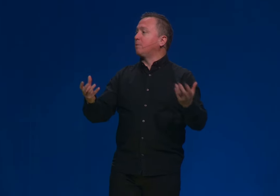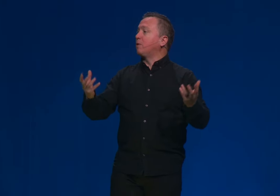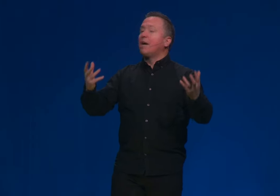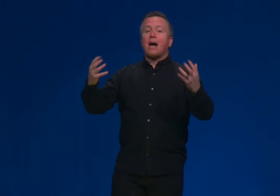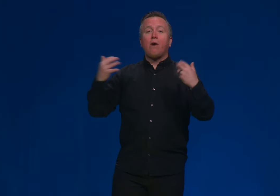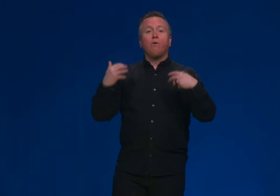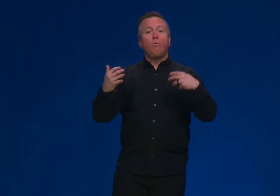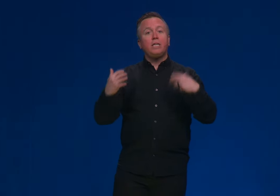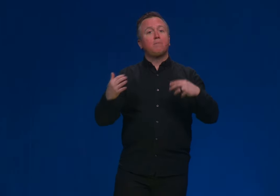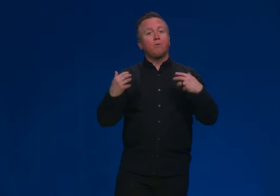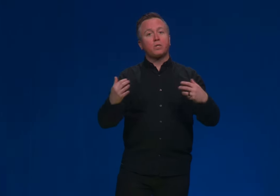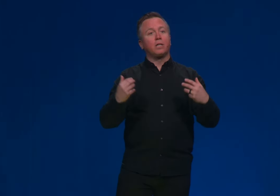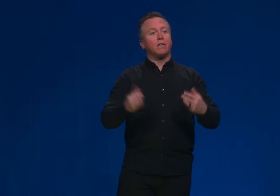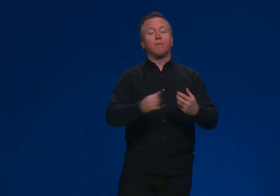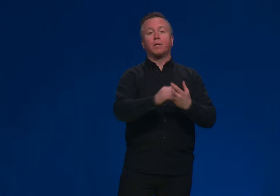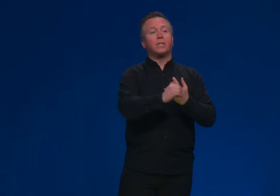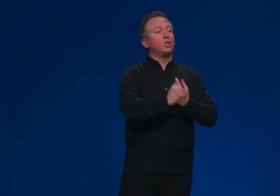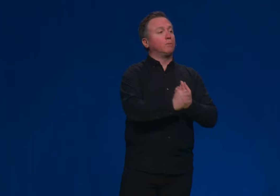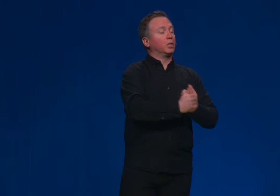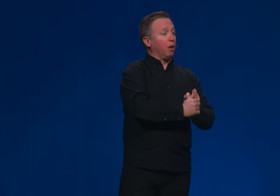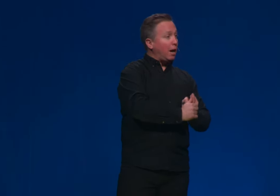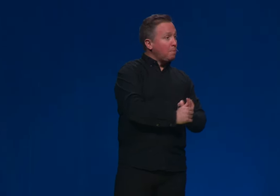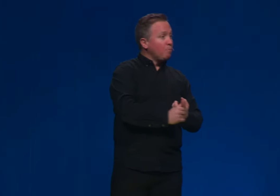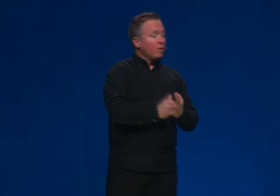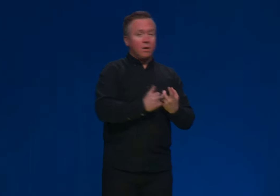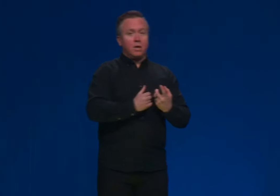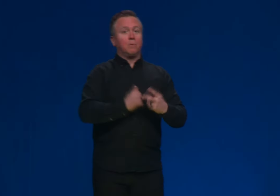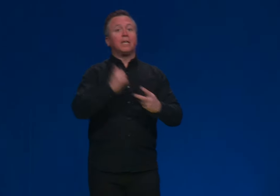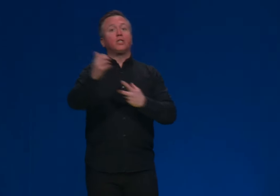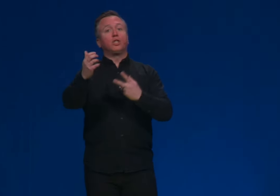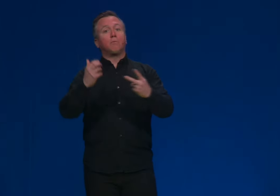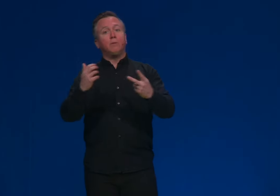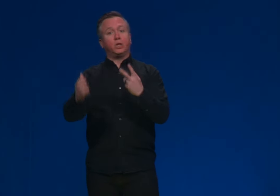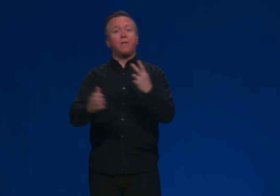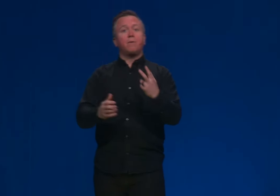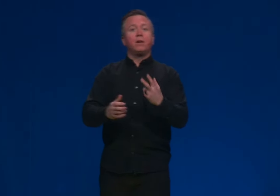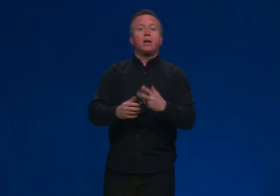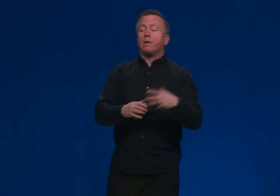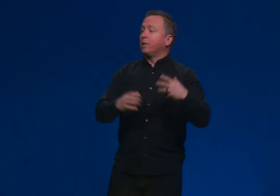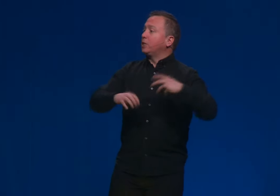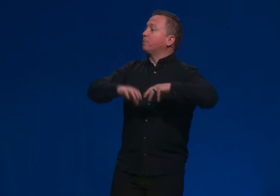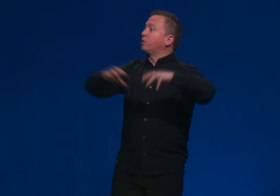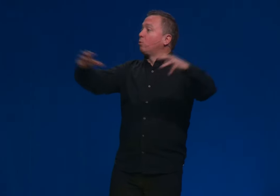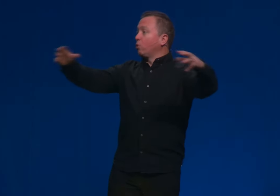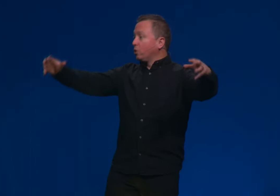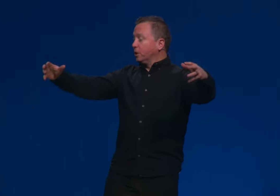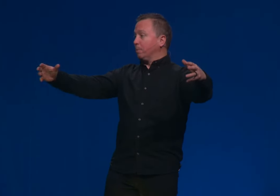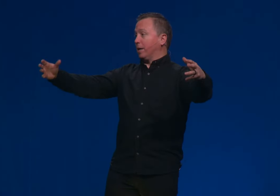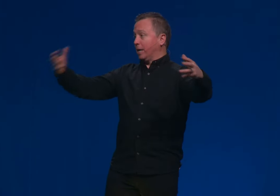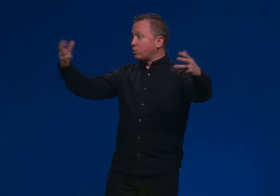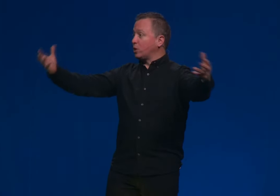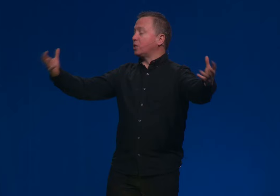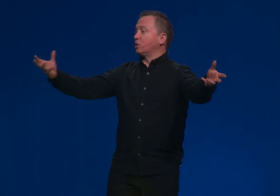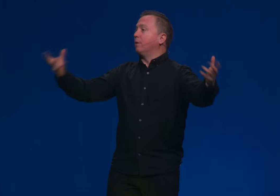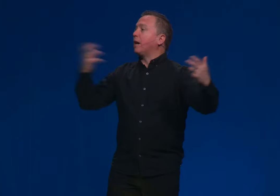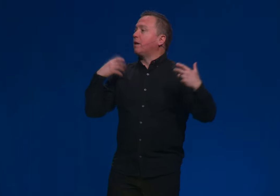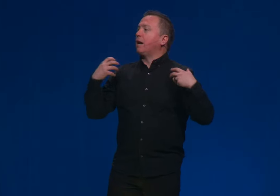It's about how are we supposed to live in relationship to God, in relationship to each other and relationship to the world he's made. That's what Genesis is about.